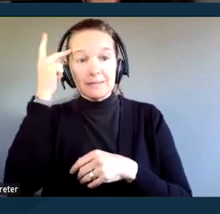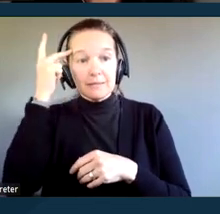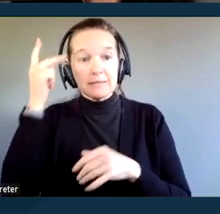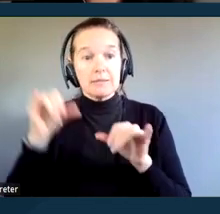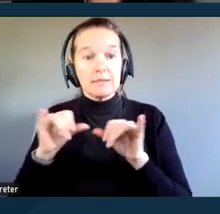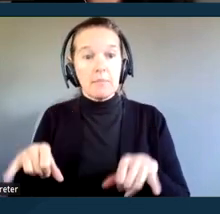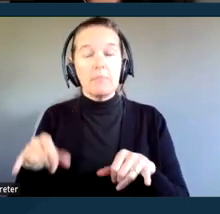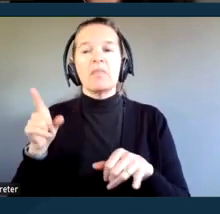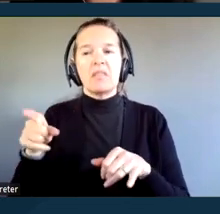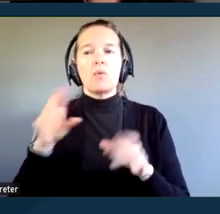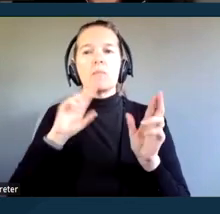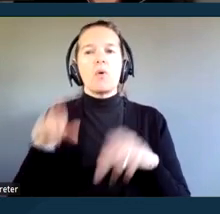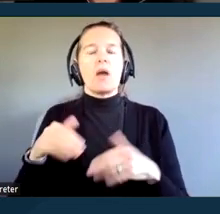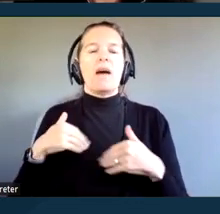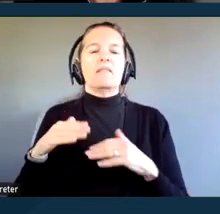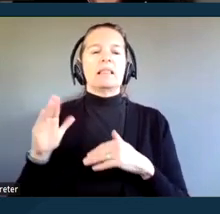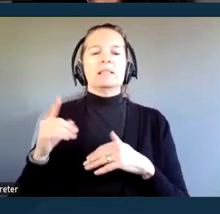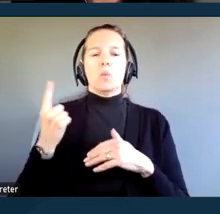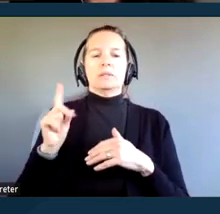at least one disability. Next slide.